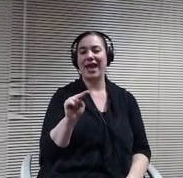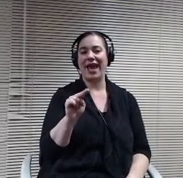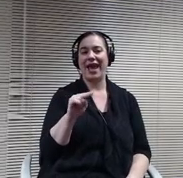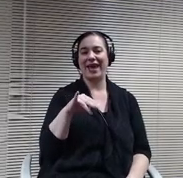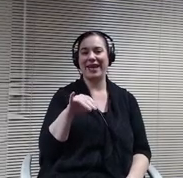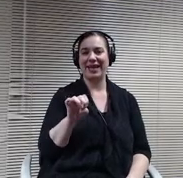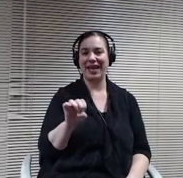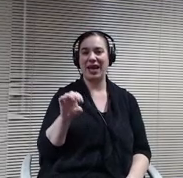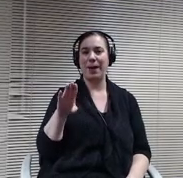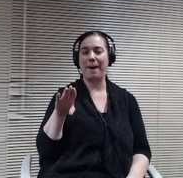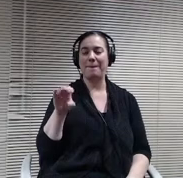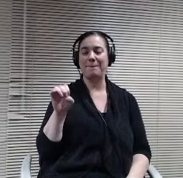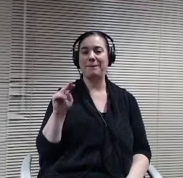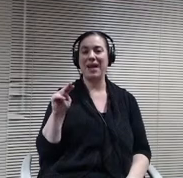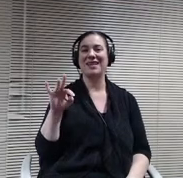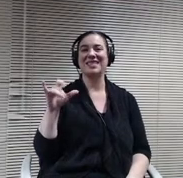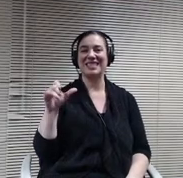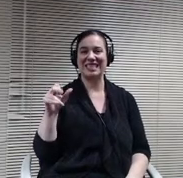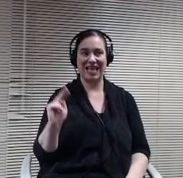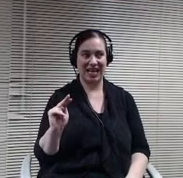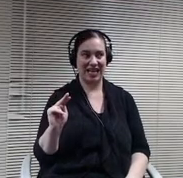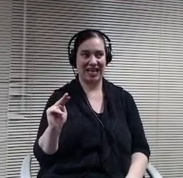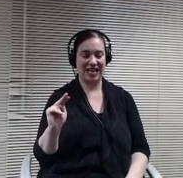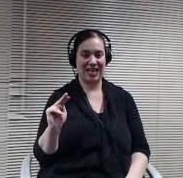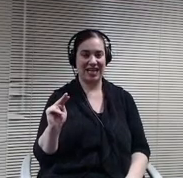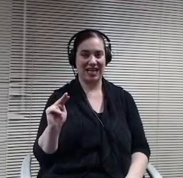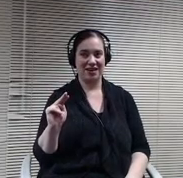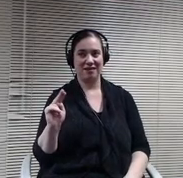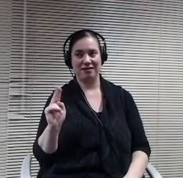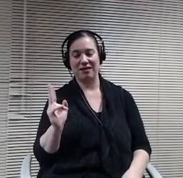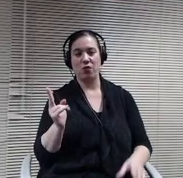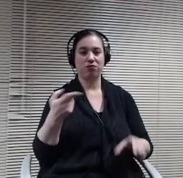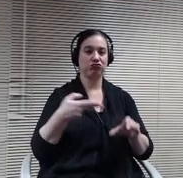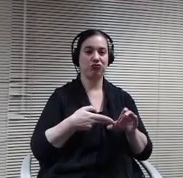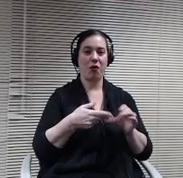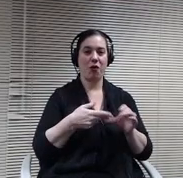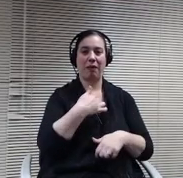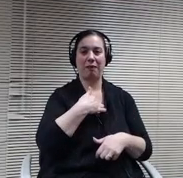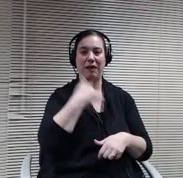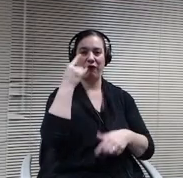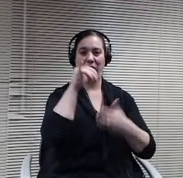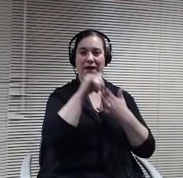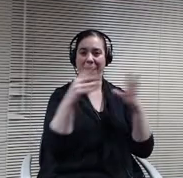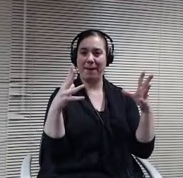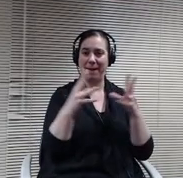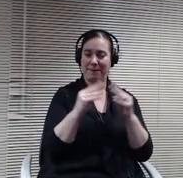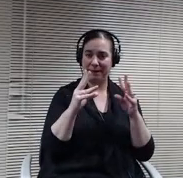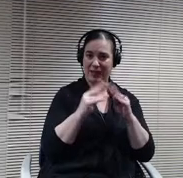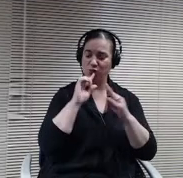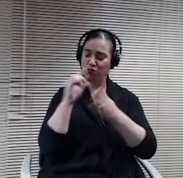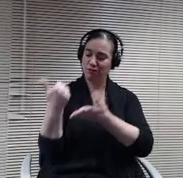me on on that meeting and were helpful to getting answers explained to the committee.